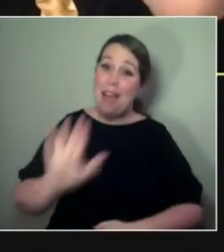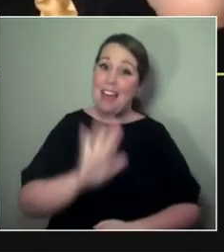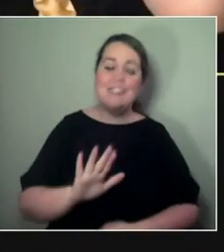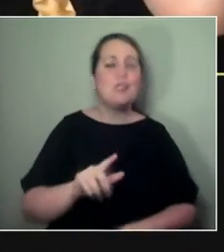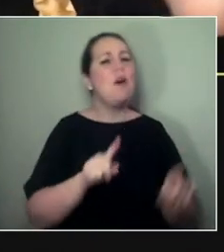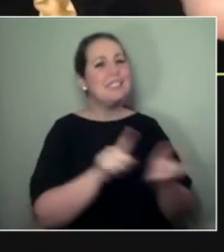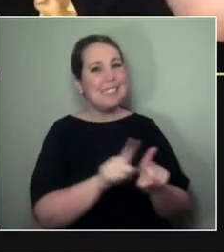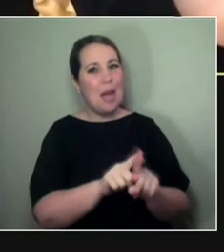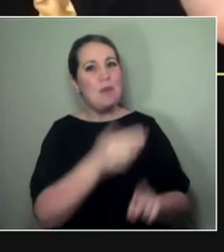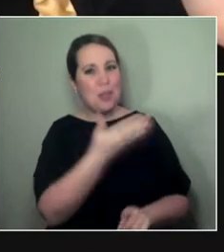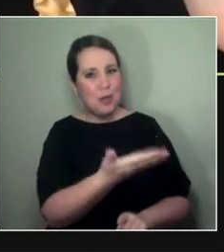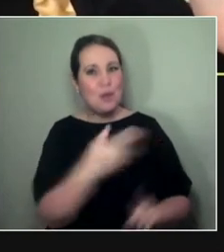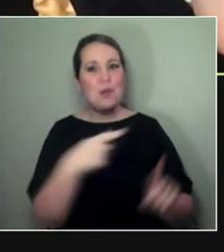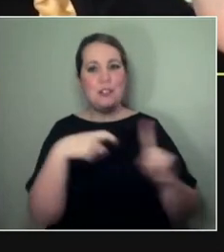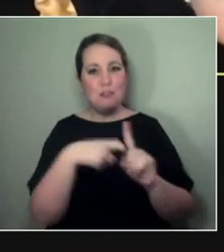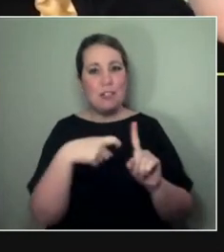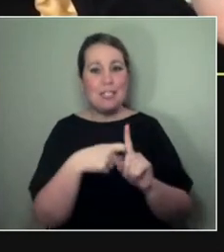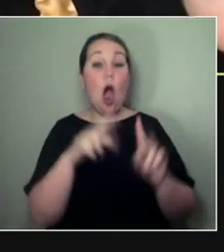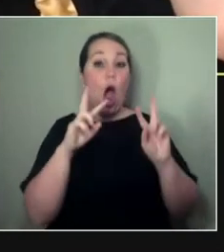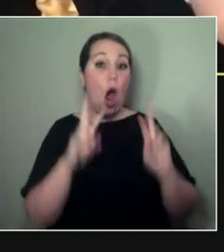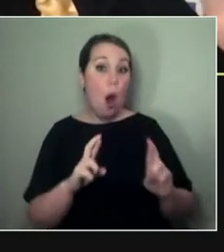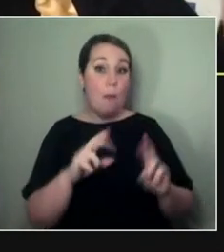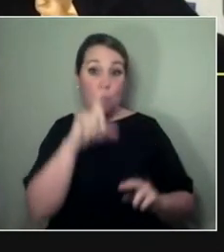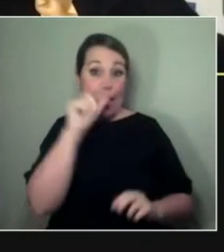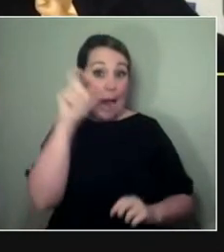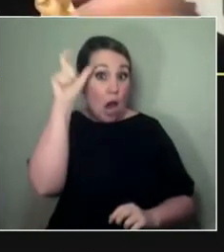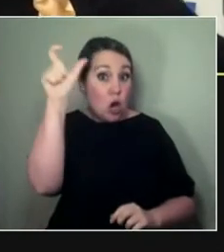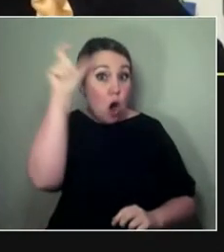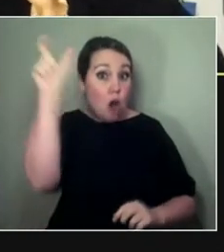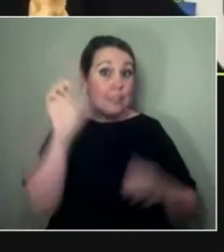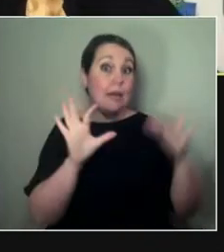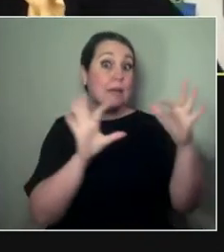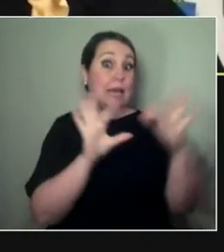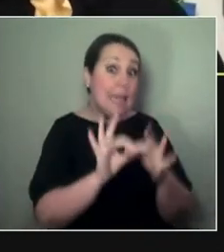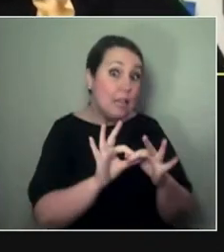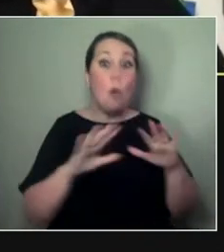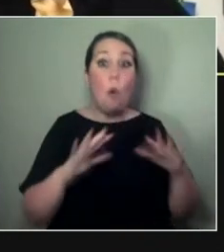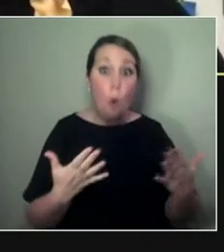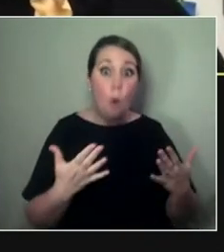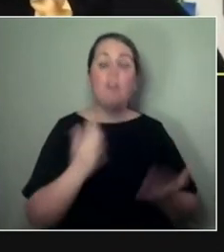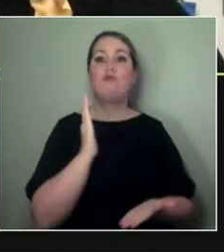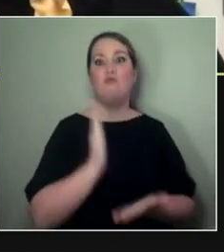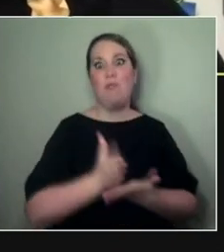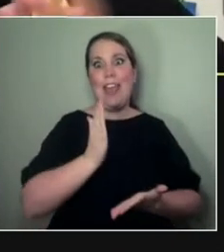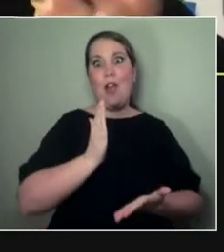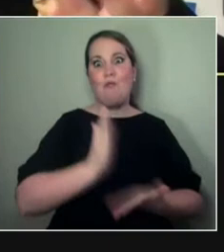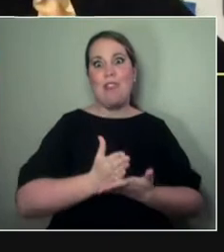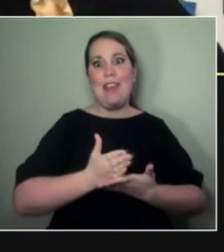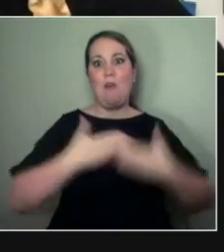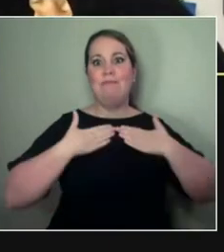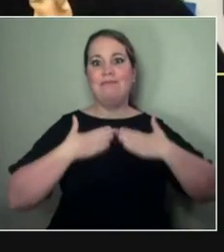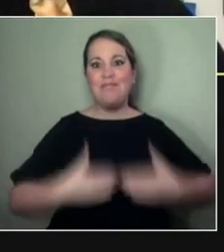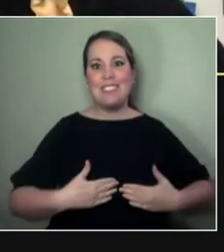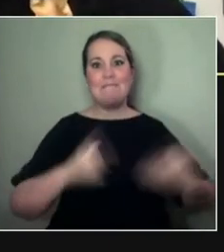And I hope that we can connect in concept or in real life at some point — in real, real life, yeah.